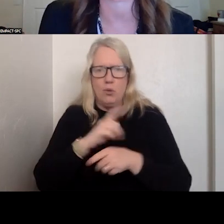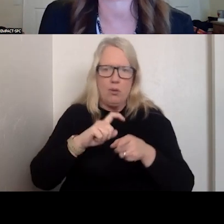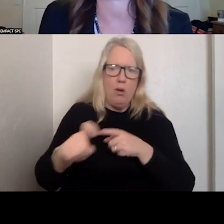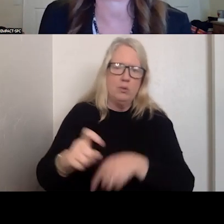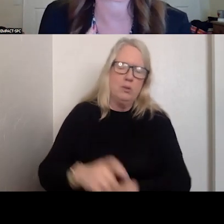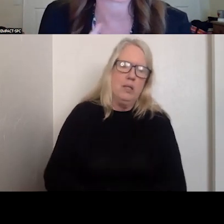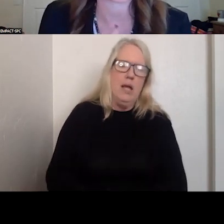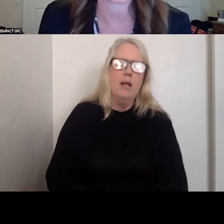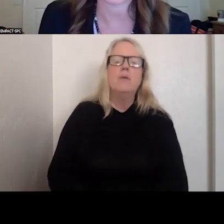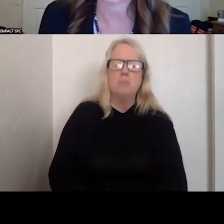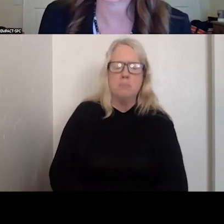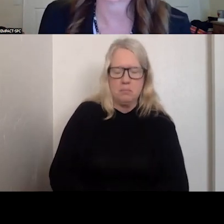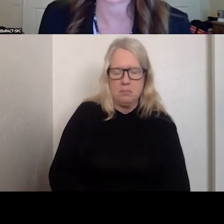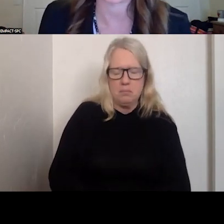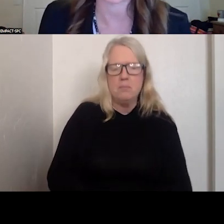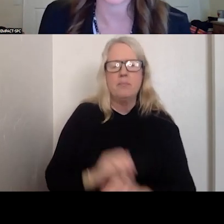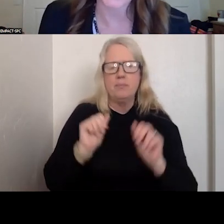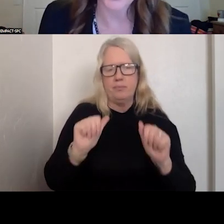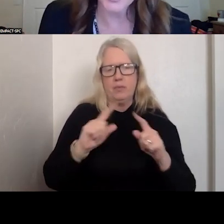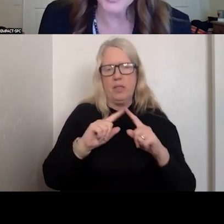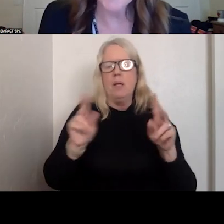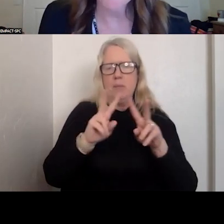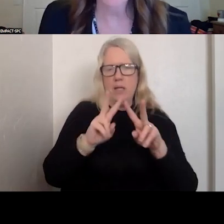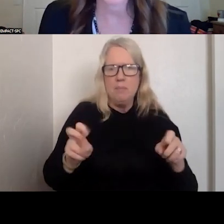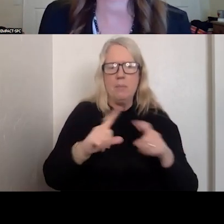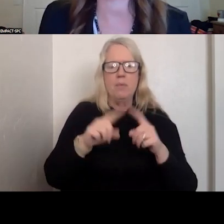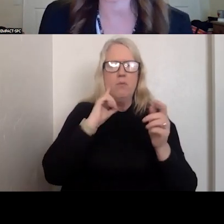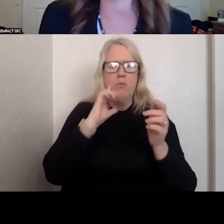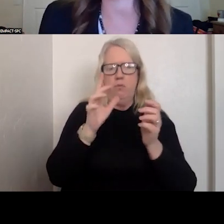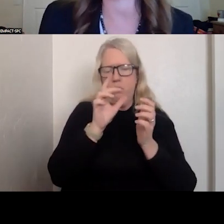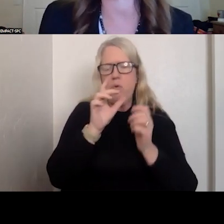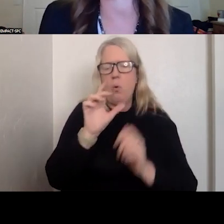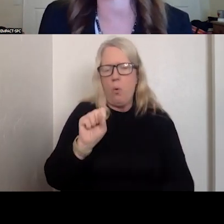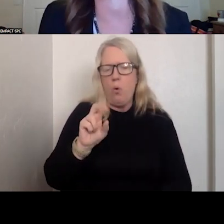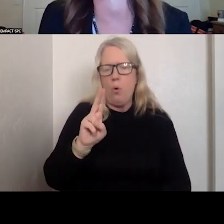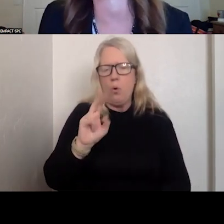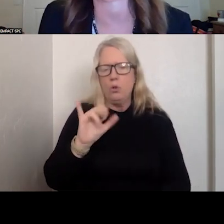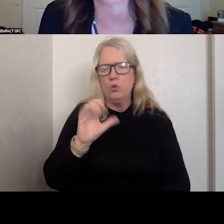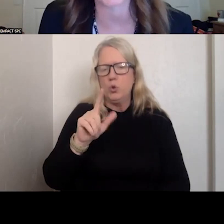ARE ALSO ABLE TO ASSESS FOR SUICIDE RISK THAT MEETS THE NATIONAL SUICIDE PREVENTION